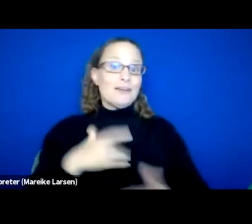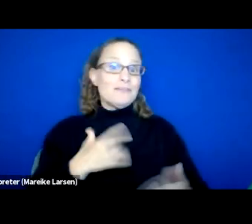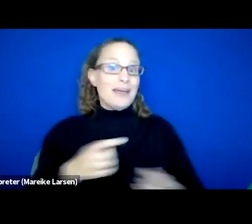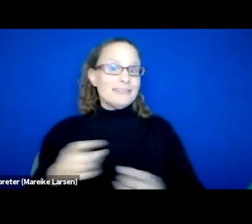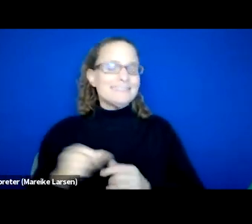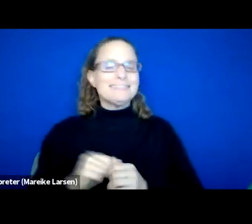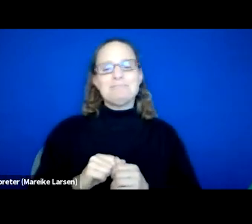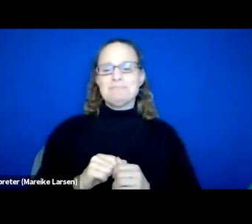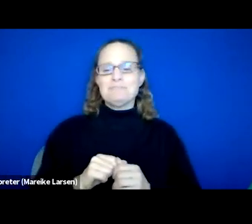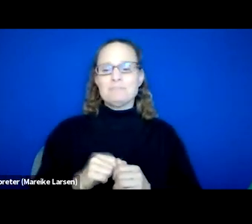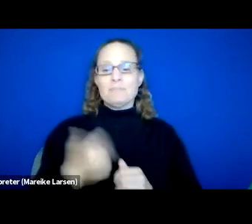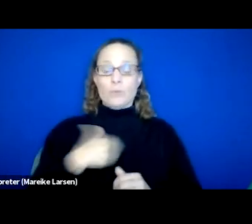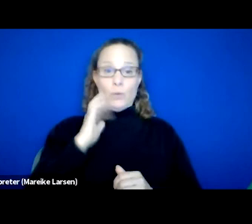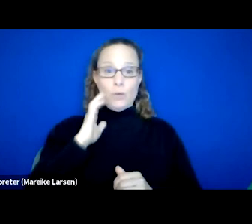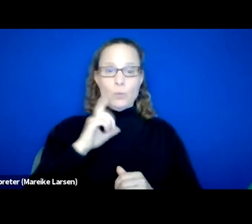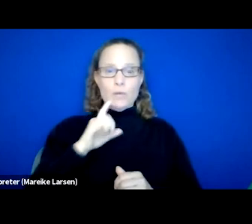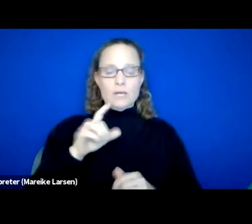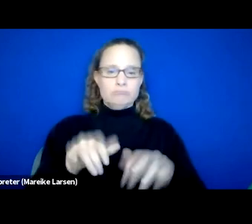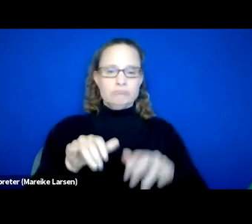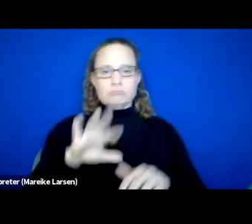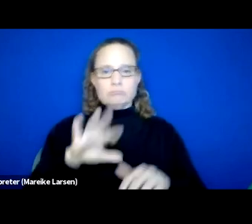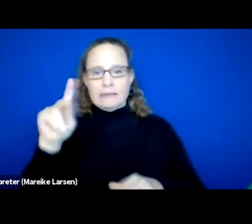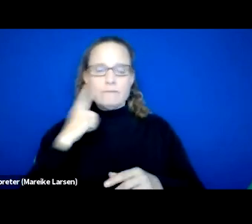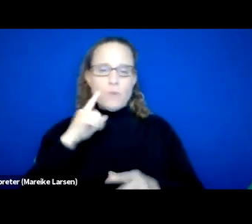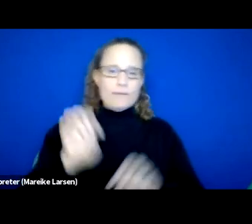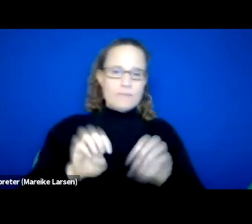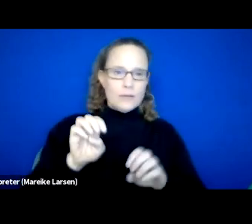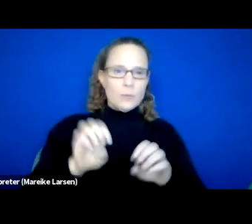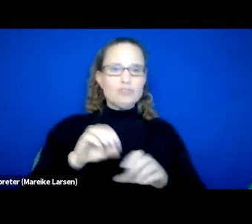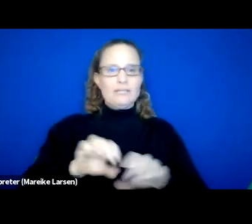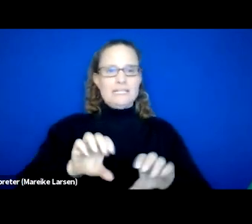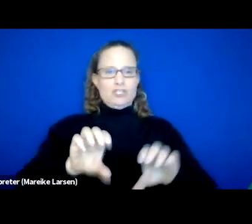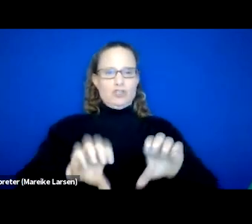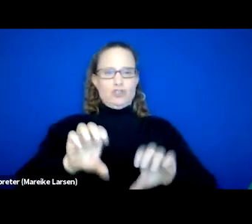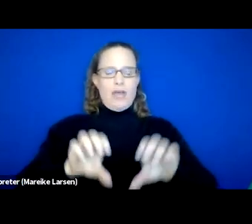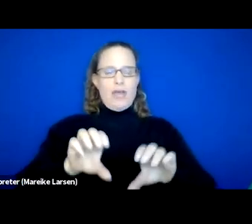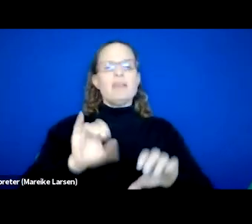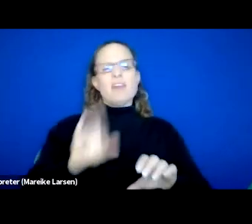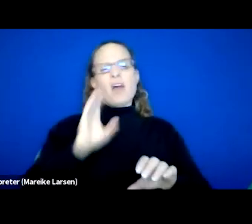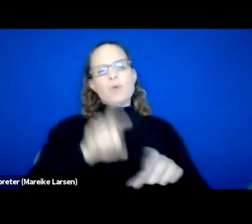So we will put the link to the evaluation in the chat. That'll also come and a follow up email